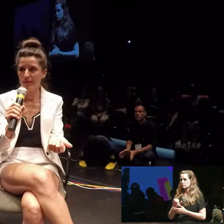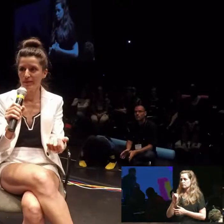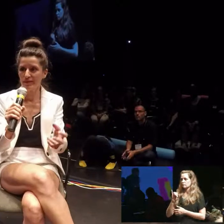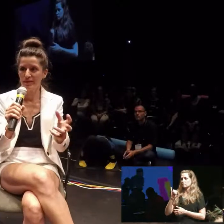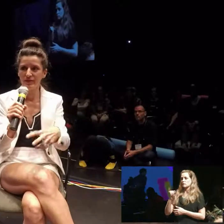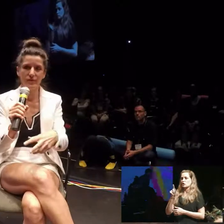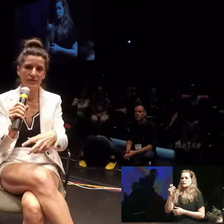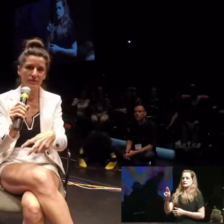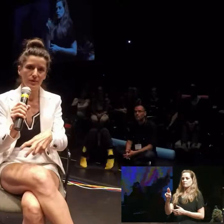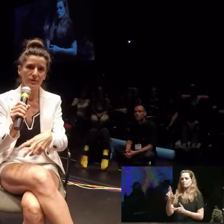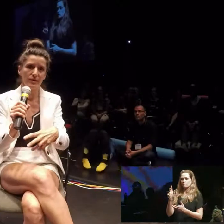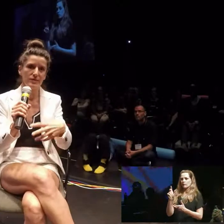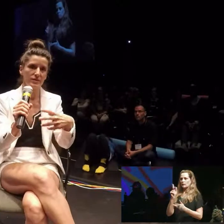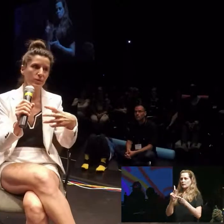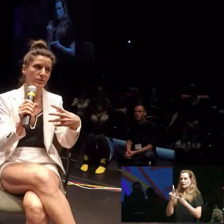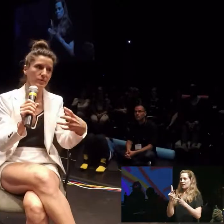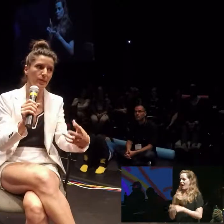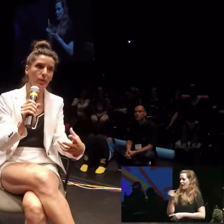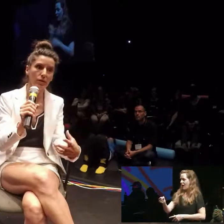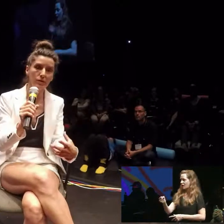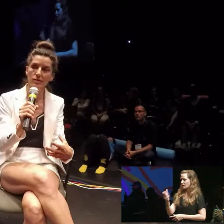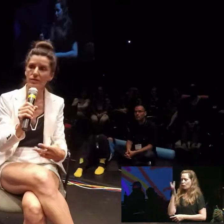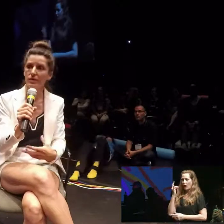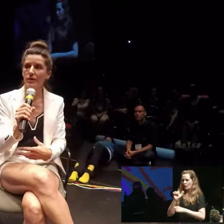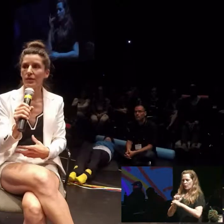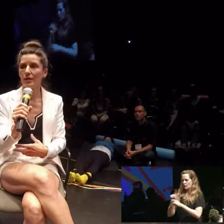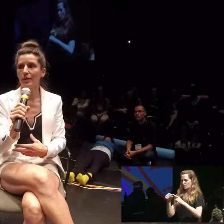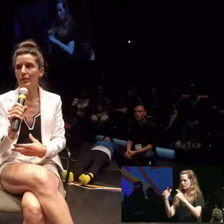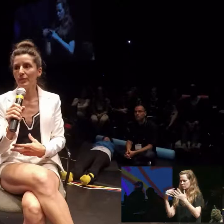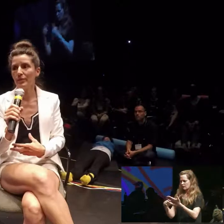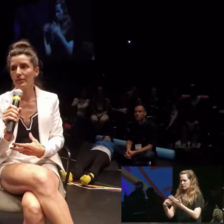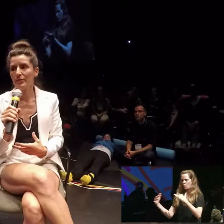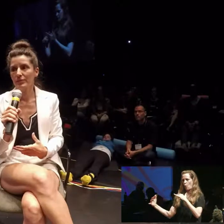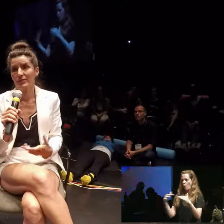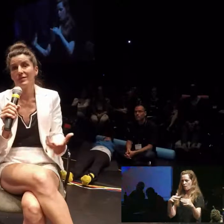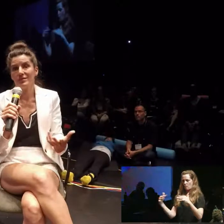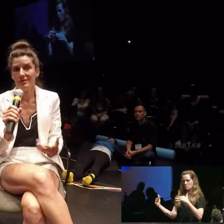because we didn't fit in disability arts because the work was about war well you